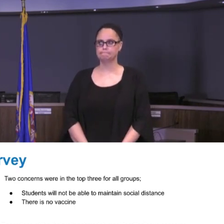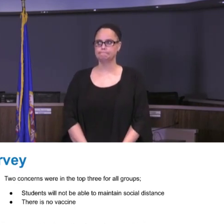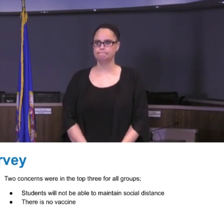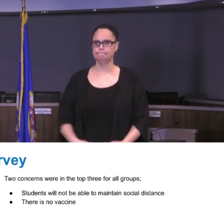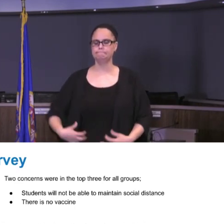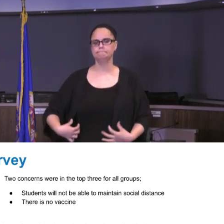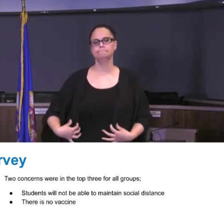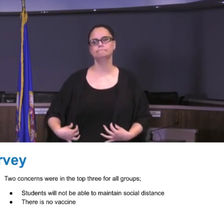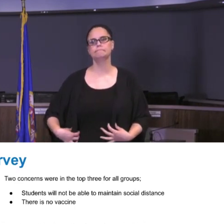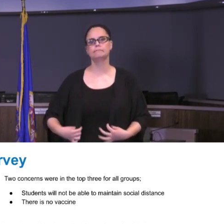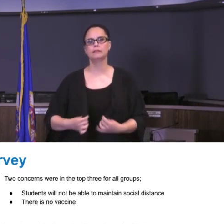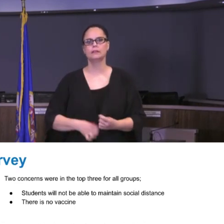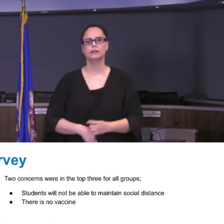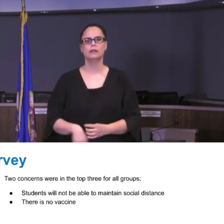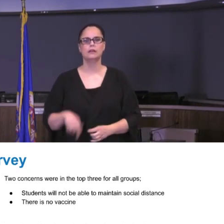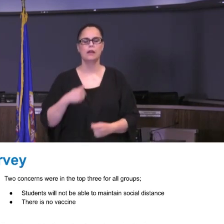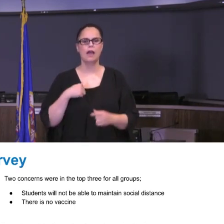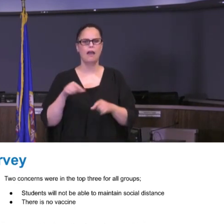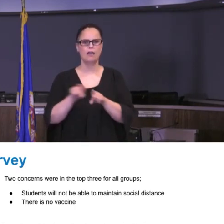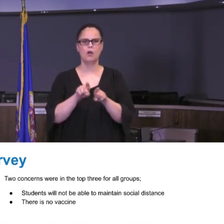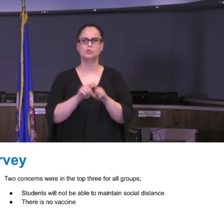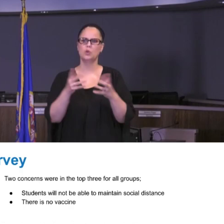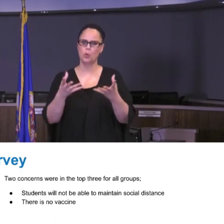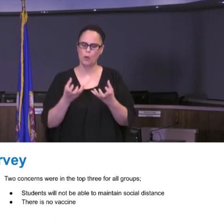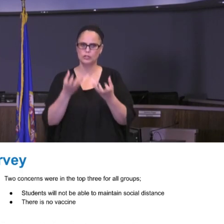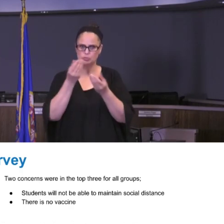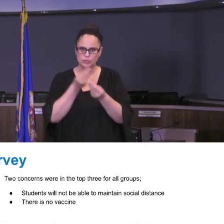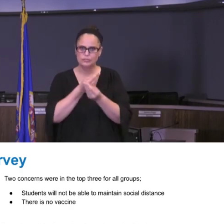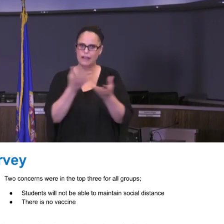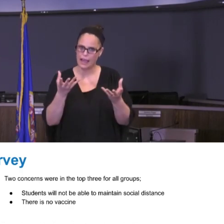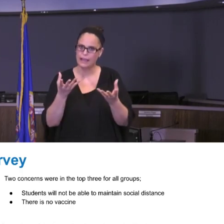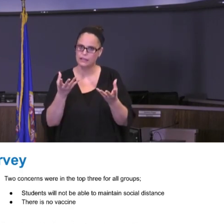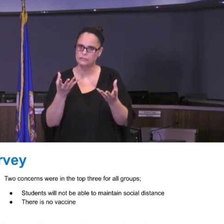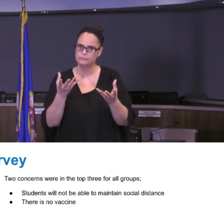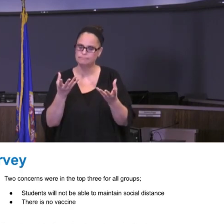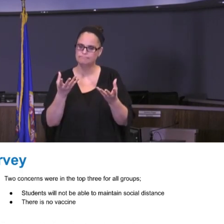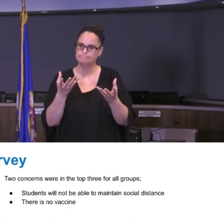I also need to provide some reassurances, you know as I mentioned.